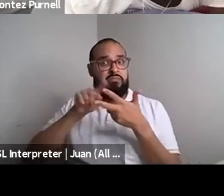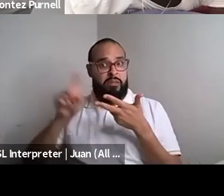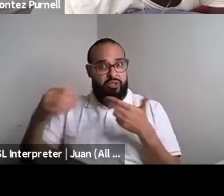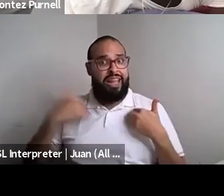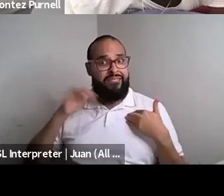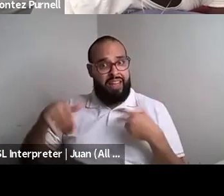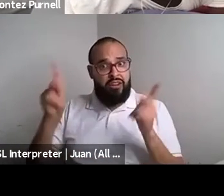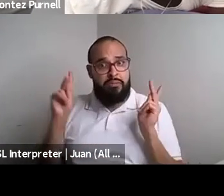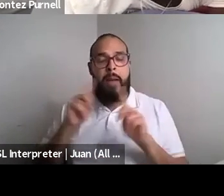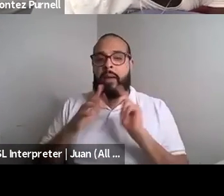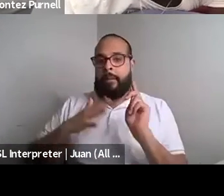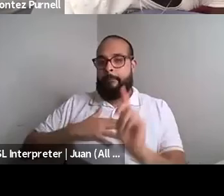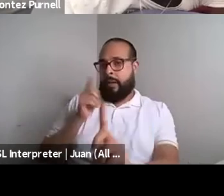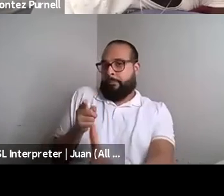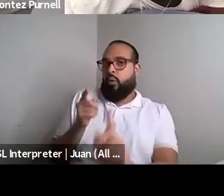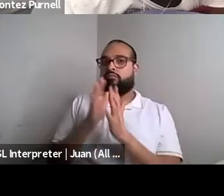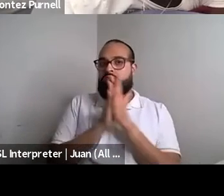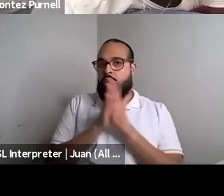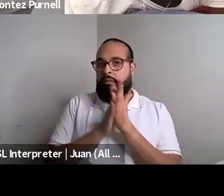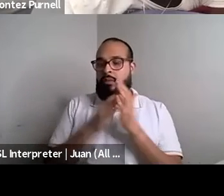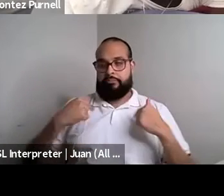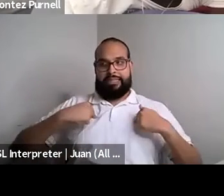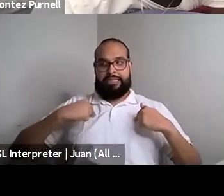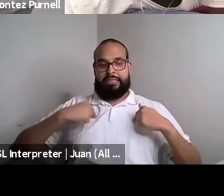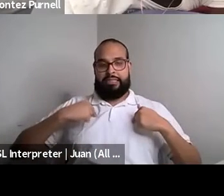Nahshon Anderson: My fourth thing is, you know, for me, I mean, obviously, I need a literary agent.